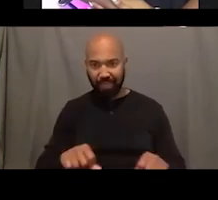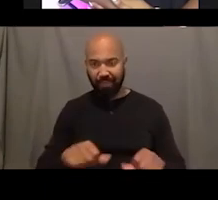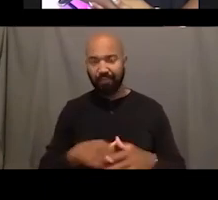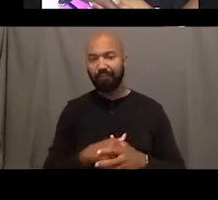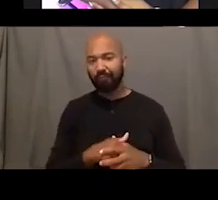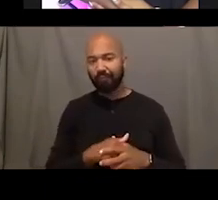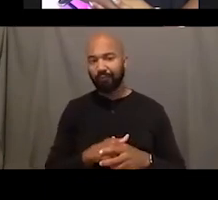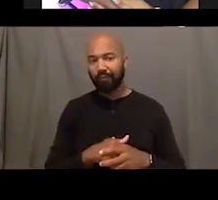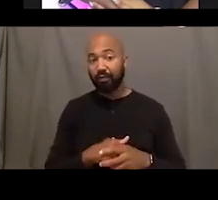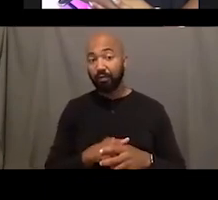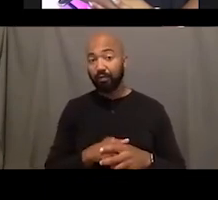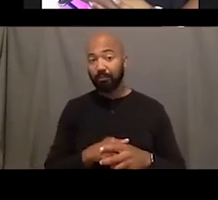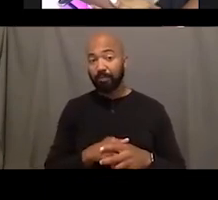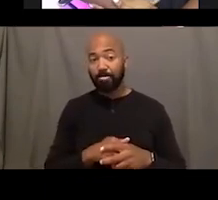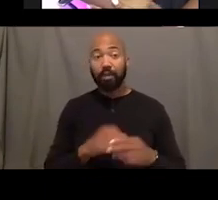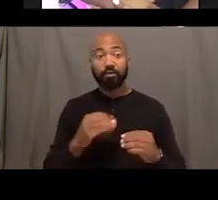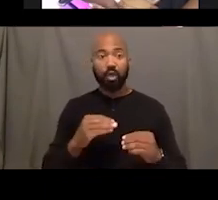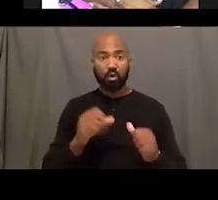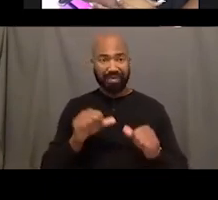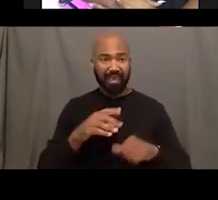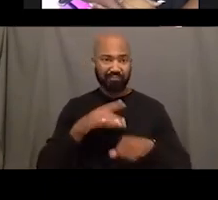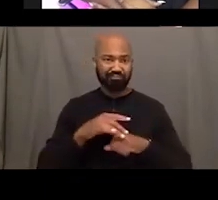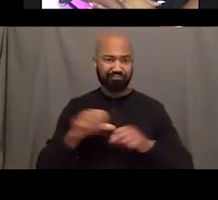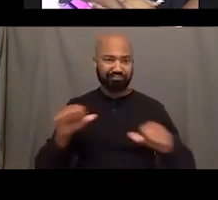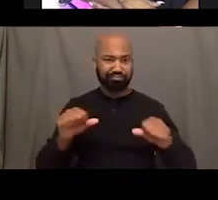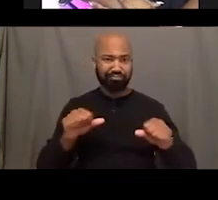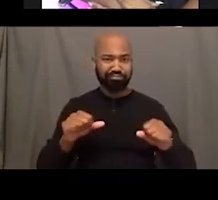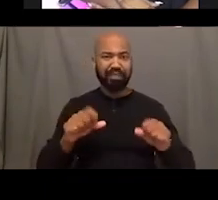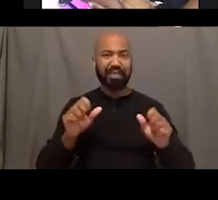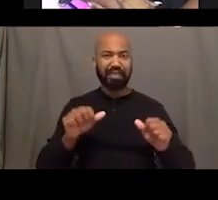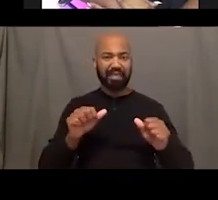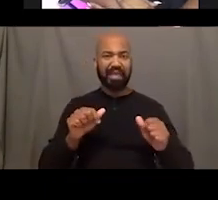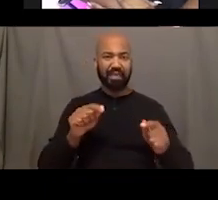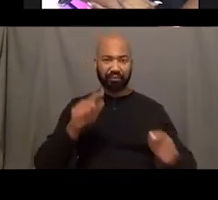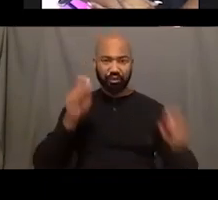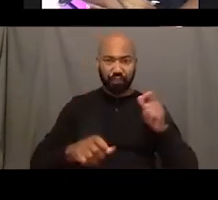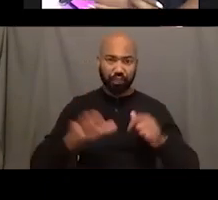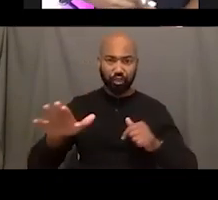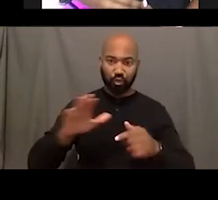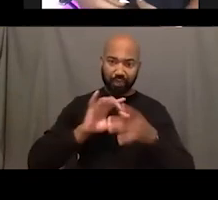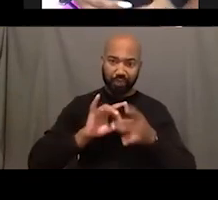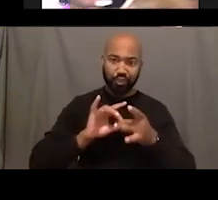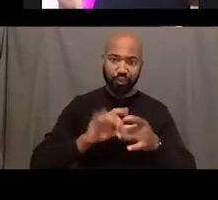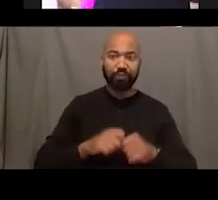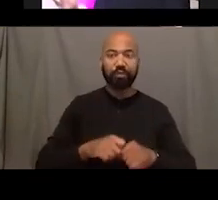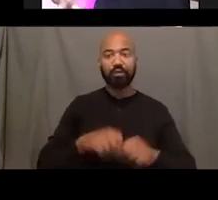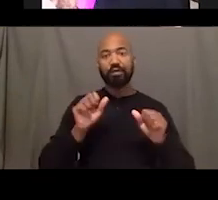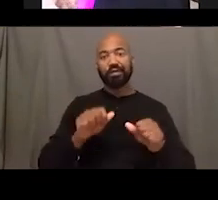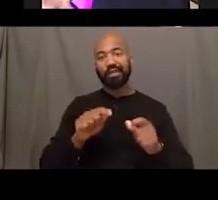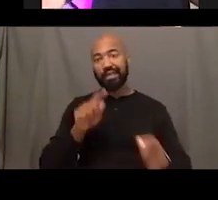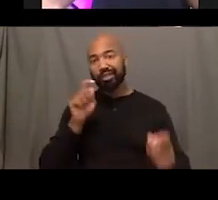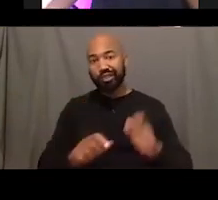so earth shaking. Cause it can change your relationships. It can change your like your friendships at work